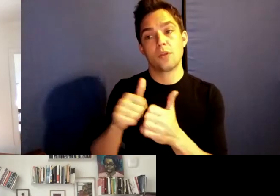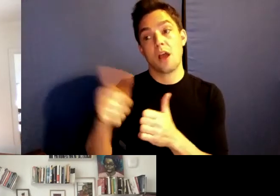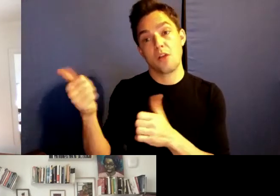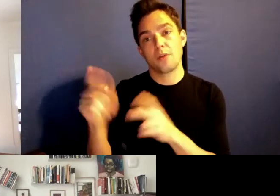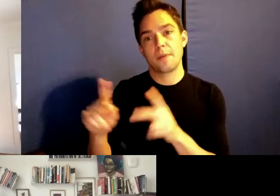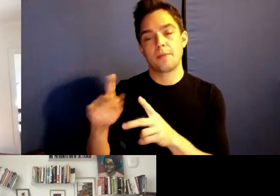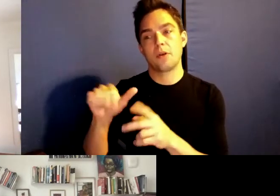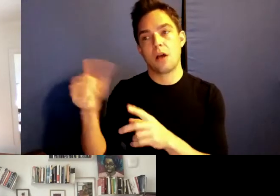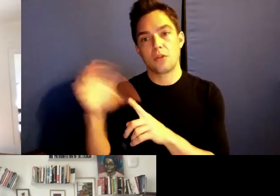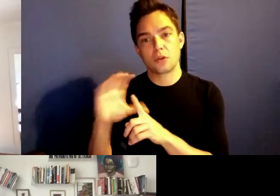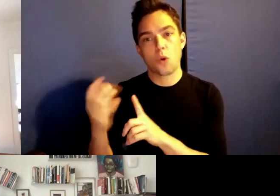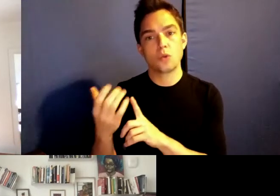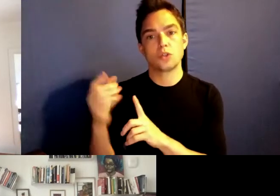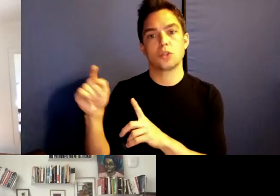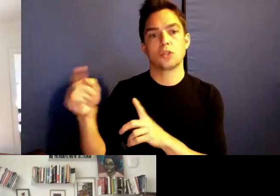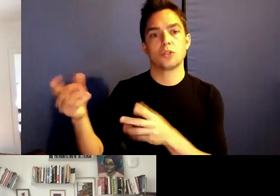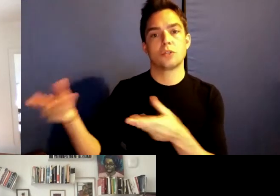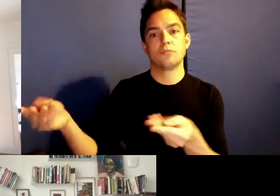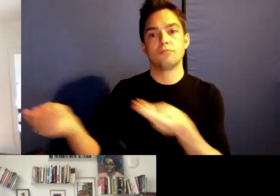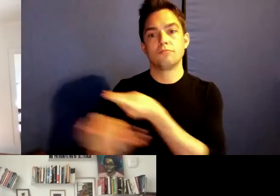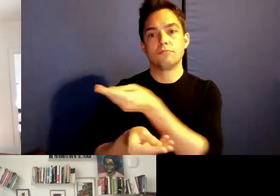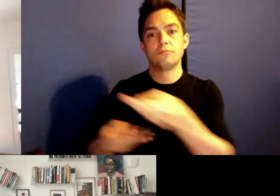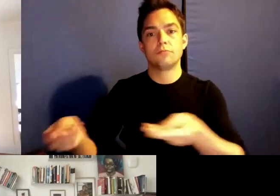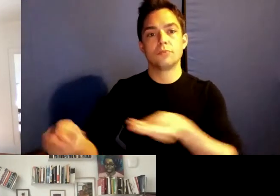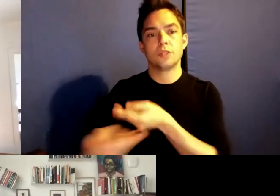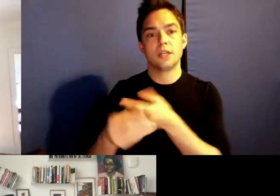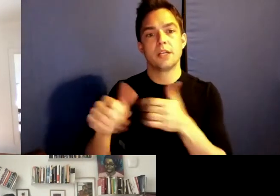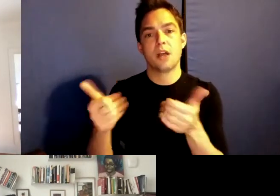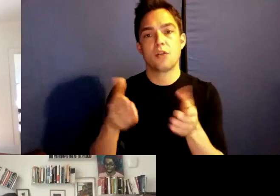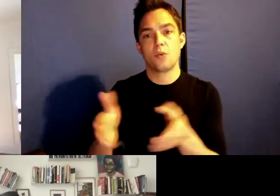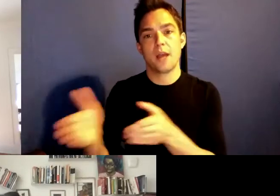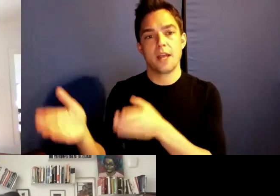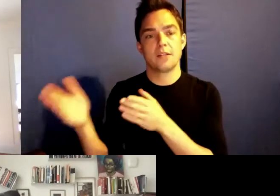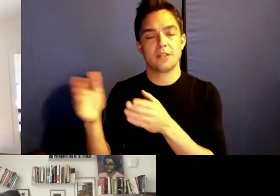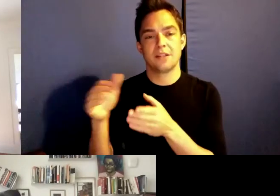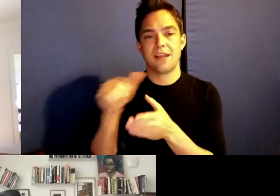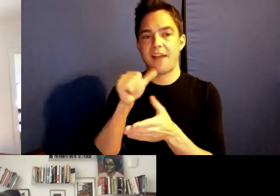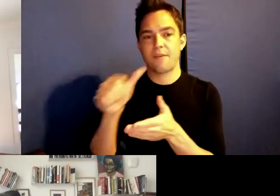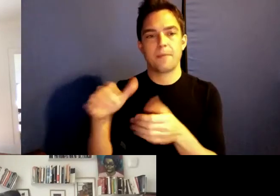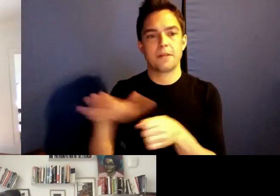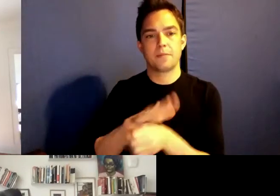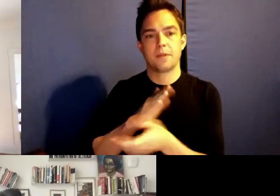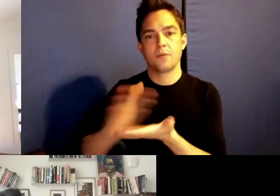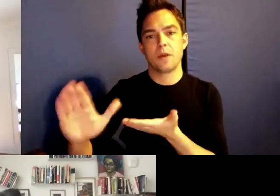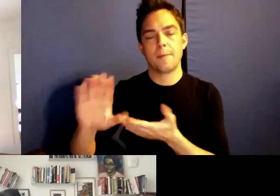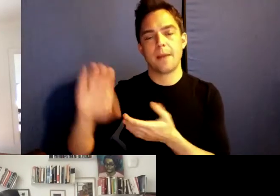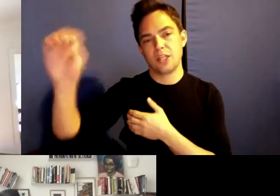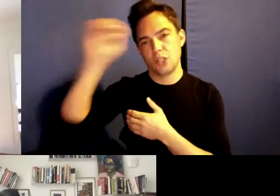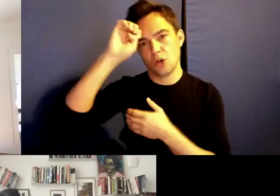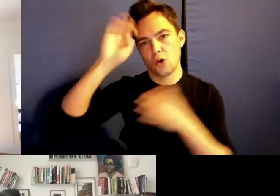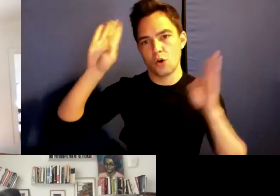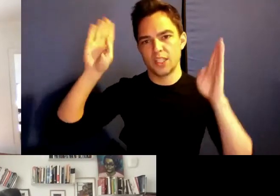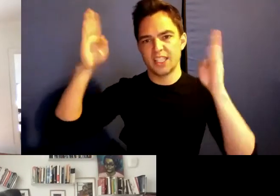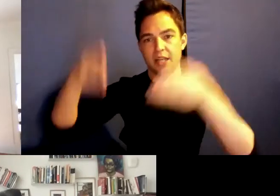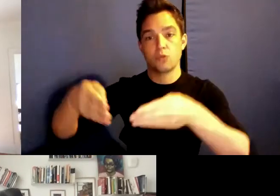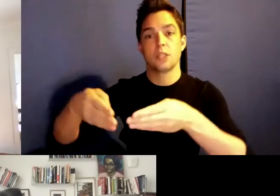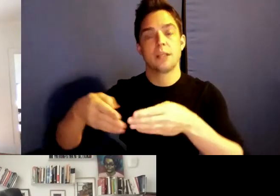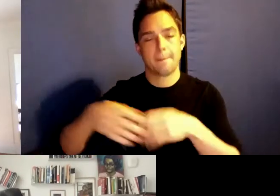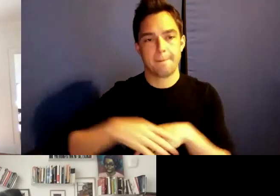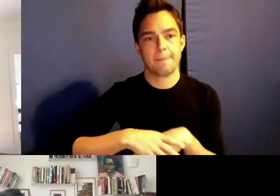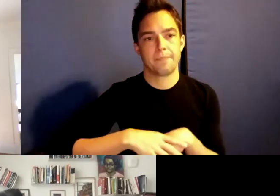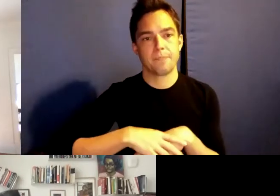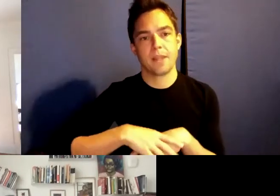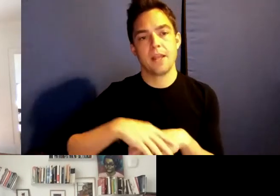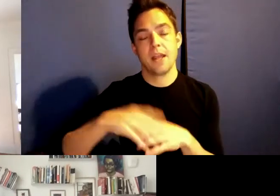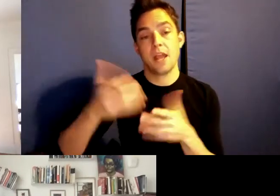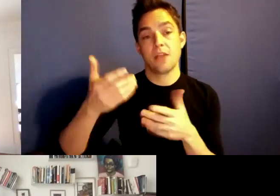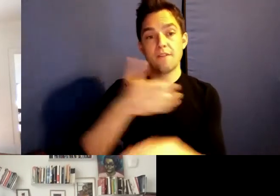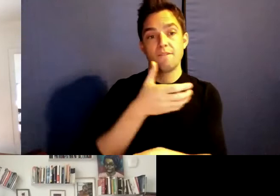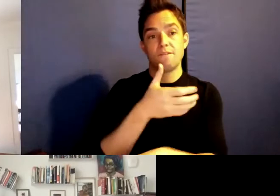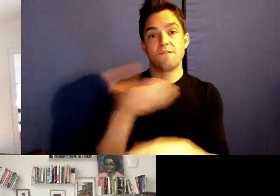and other ways of knowing yeah -- and the forces of imperialism.